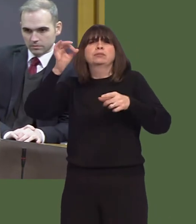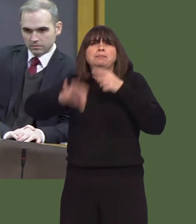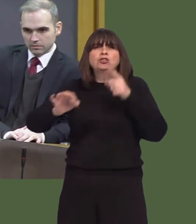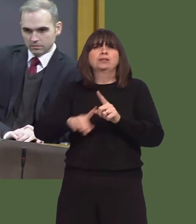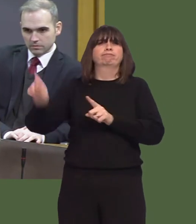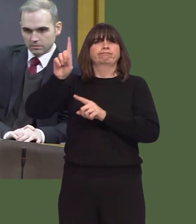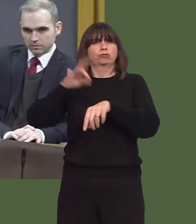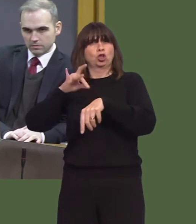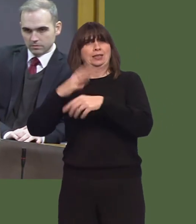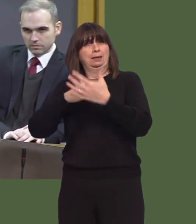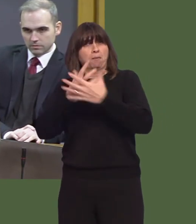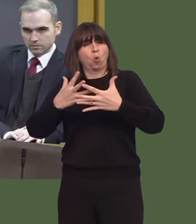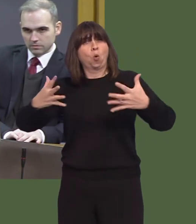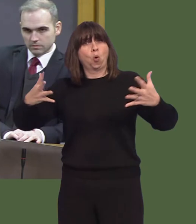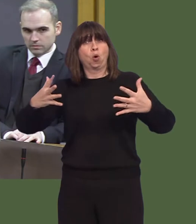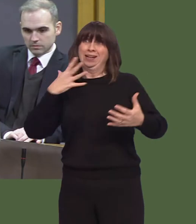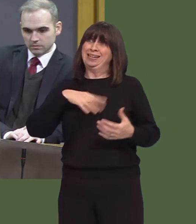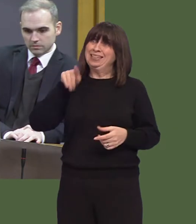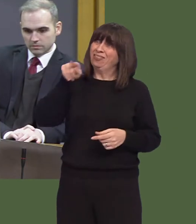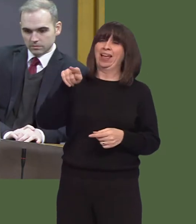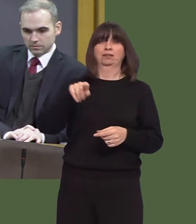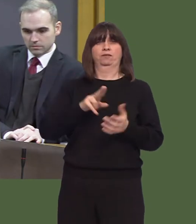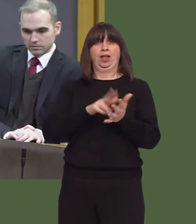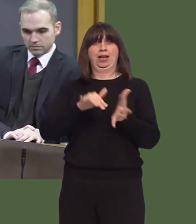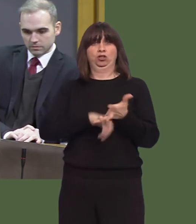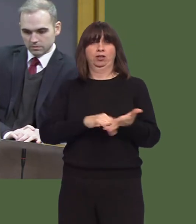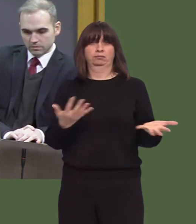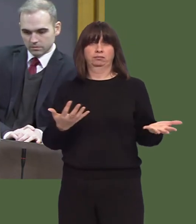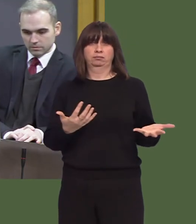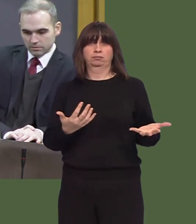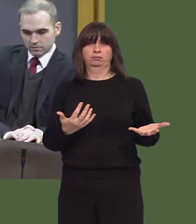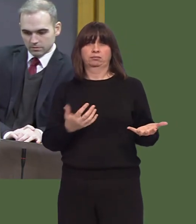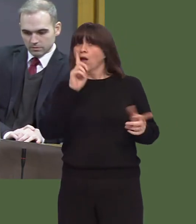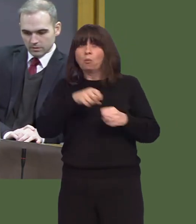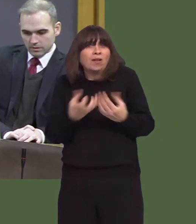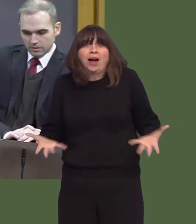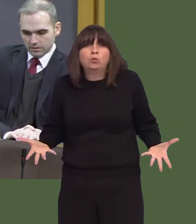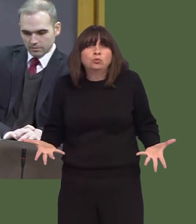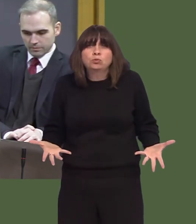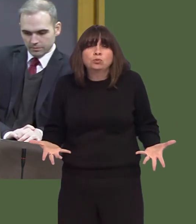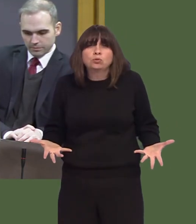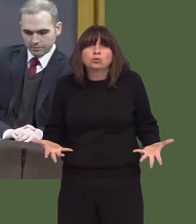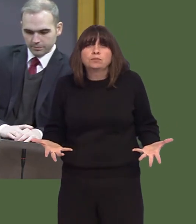We've heard a lot of warm words over the Christmas period from politicians supporting front-line